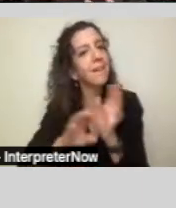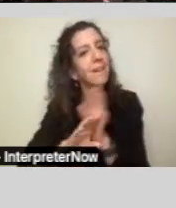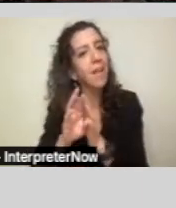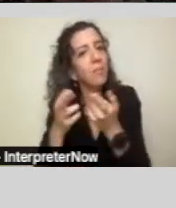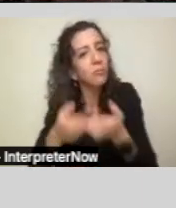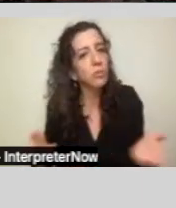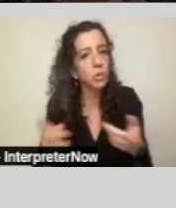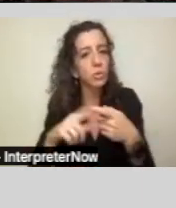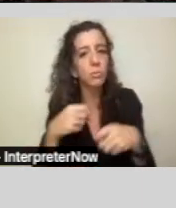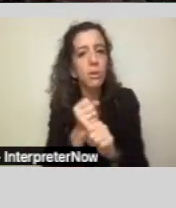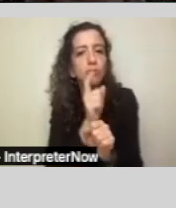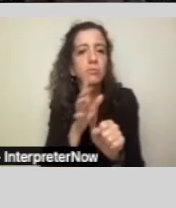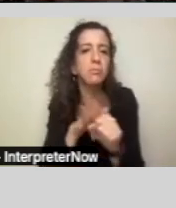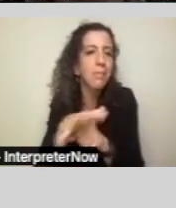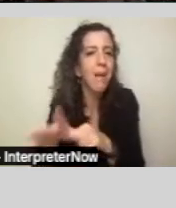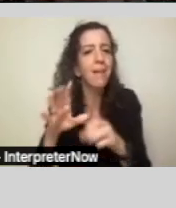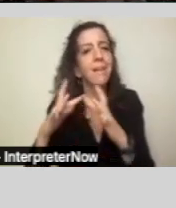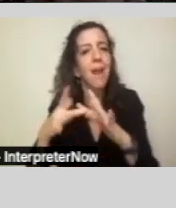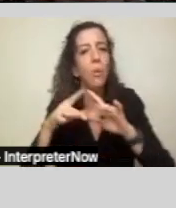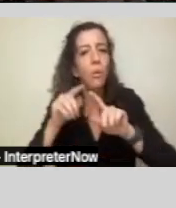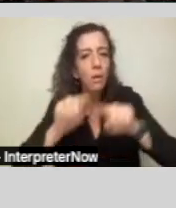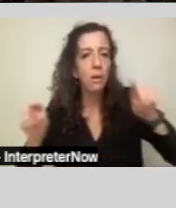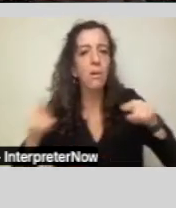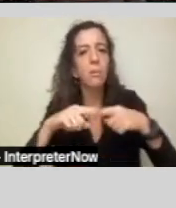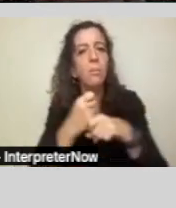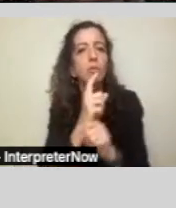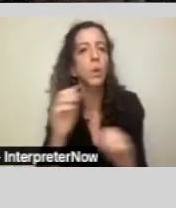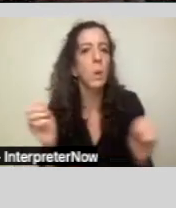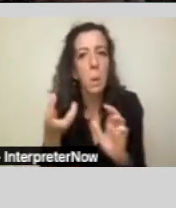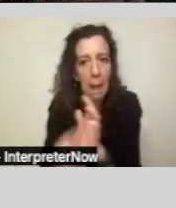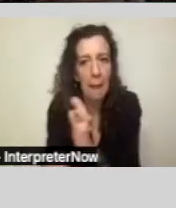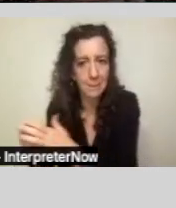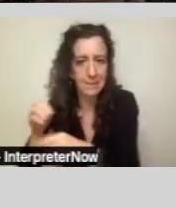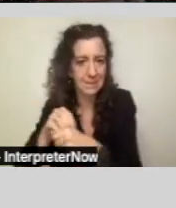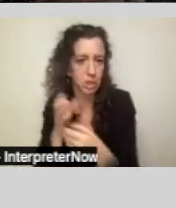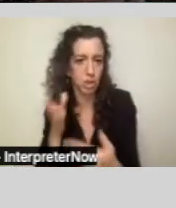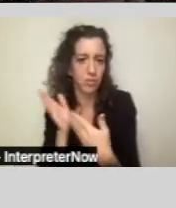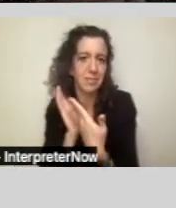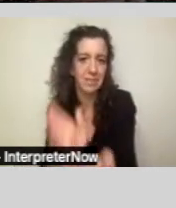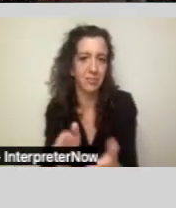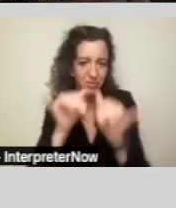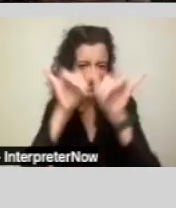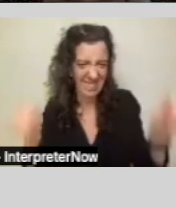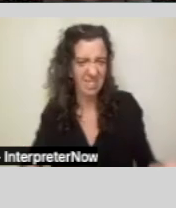network to make sure there are no gaps in our service delivery system. And next slide.